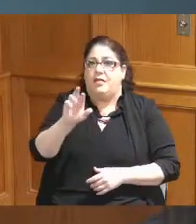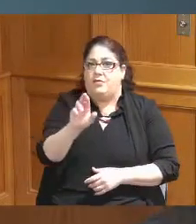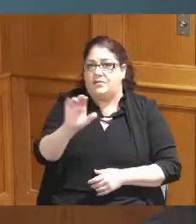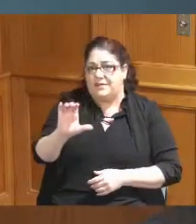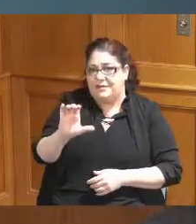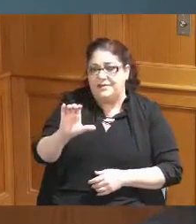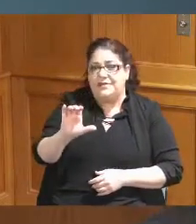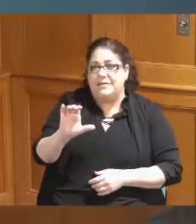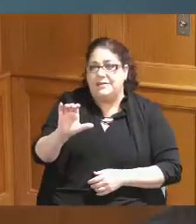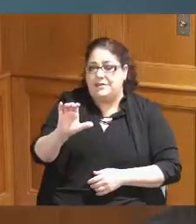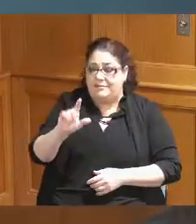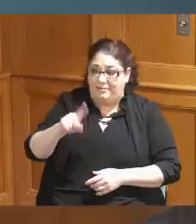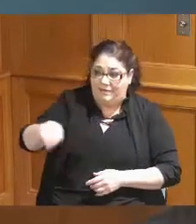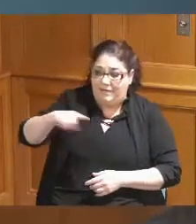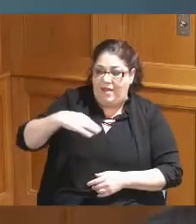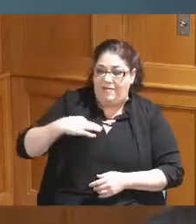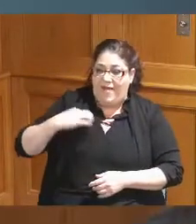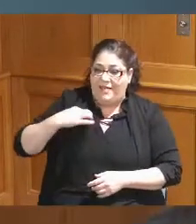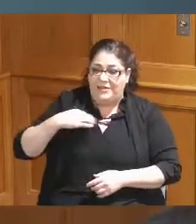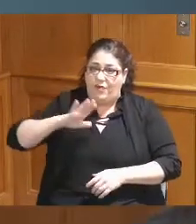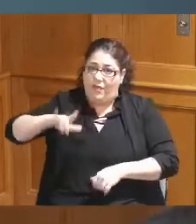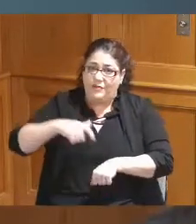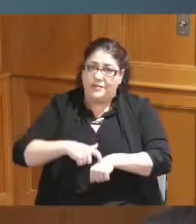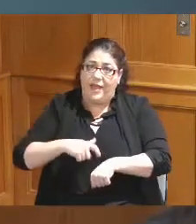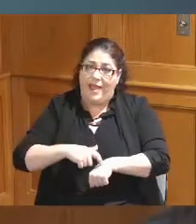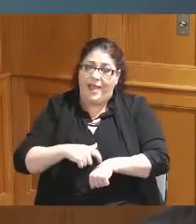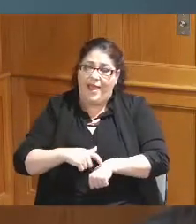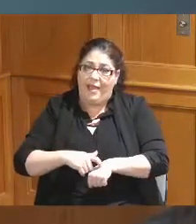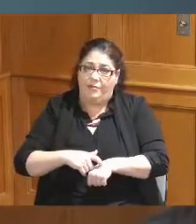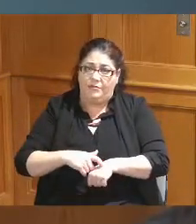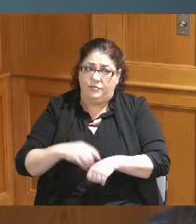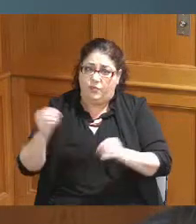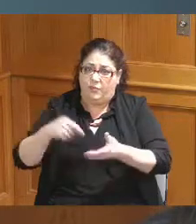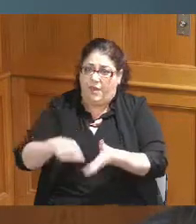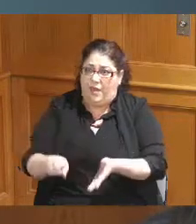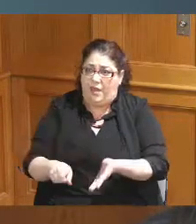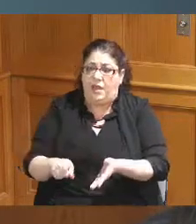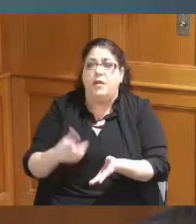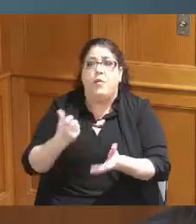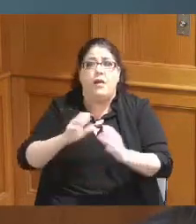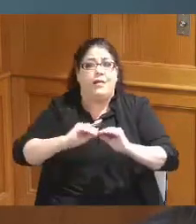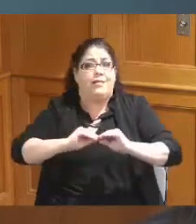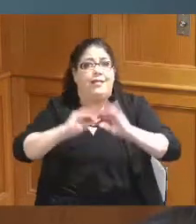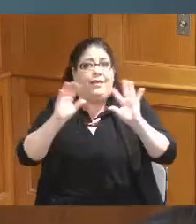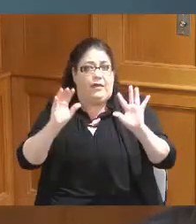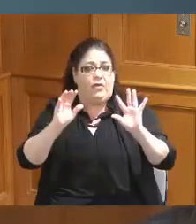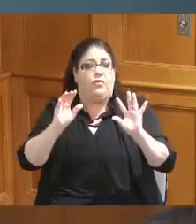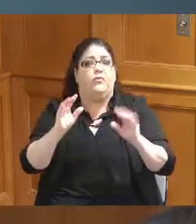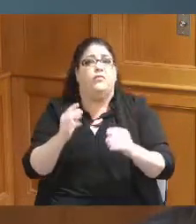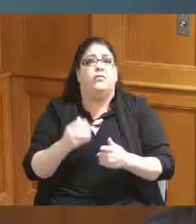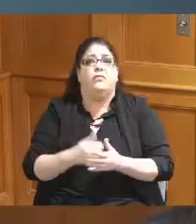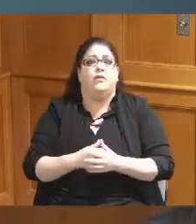these are volunteers they're giving up their time I want to be clear I want to look at what ways can